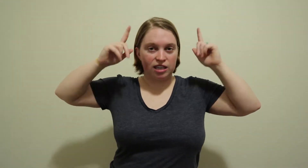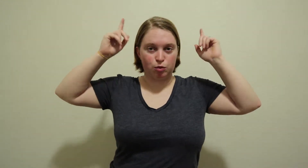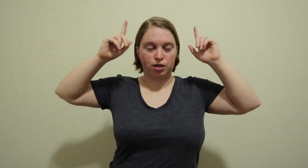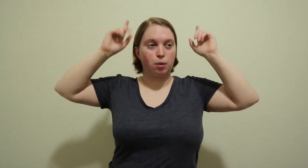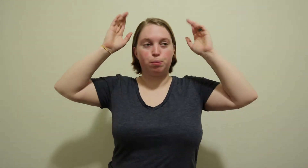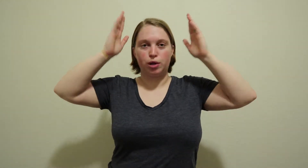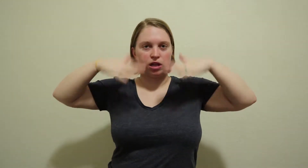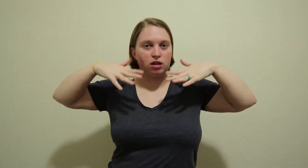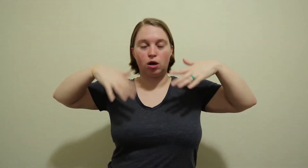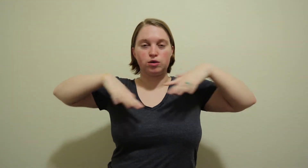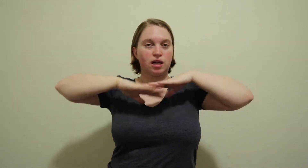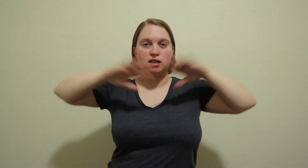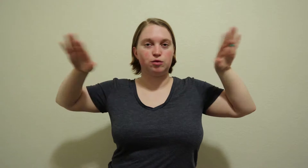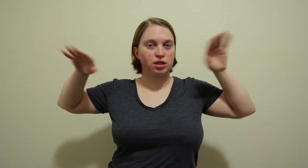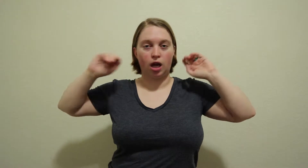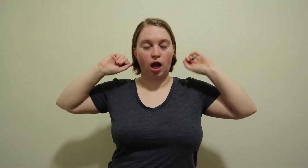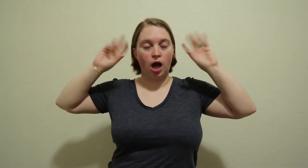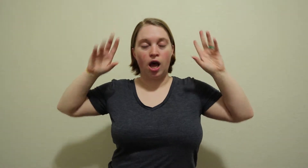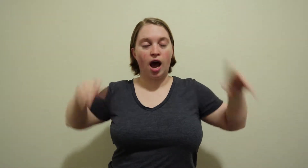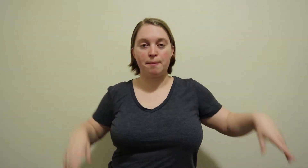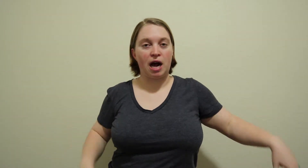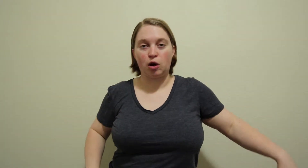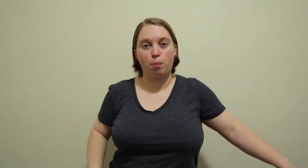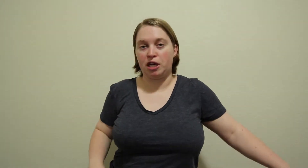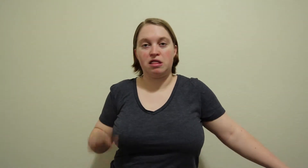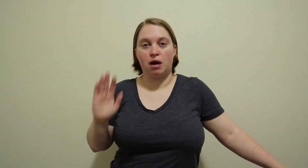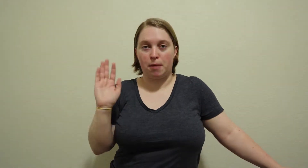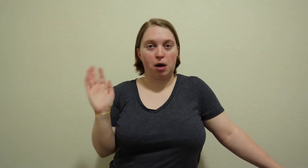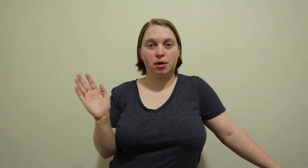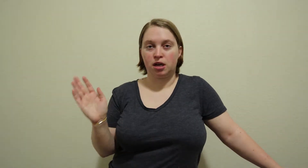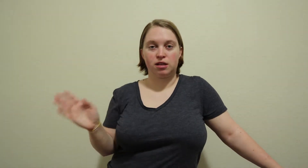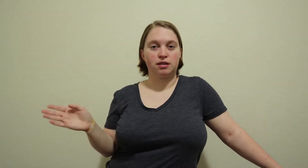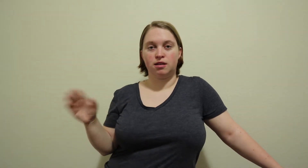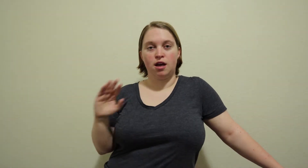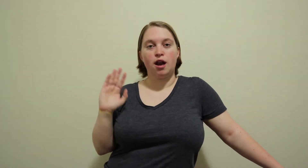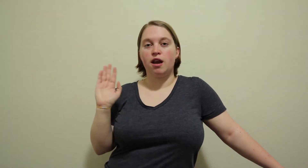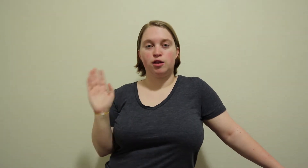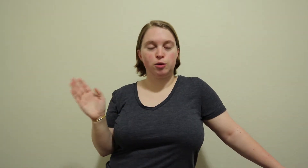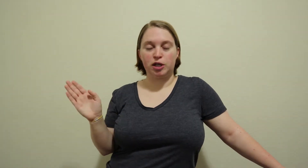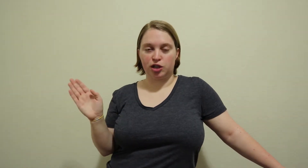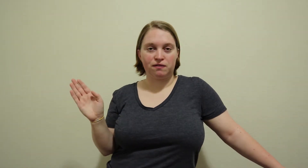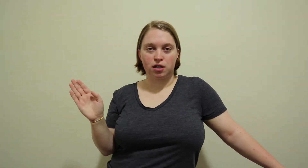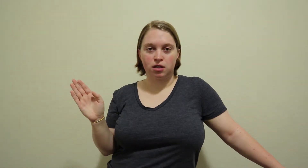were completely closed like he was like I'm not opening them up but too much effort